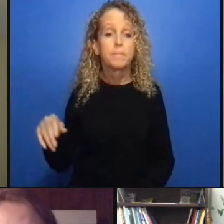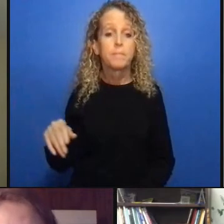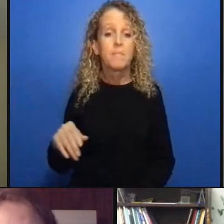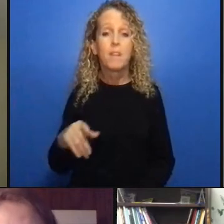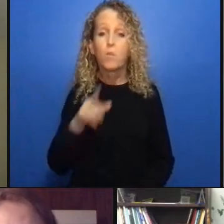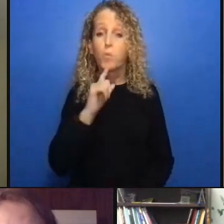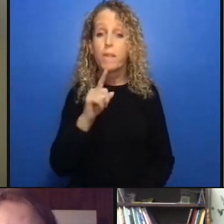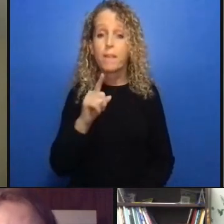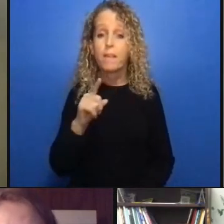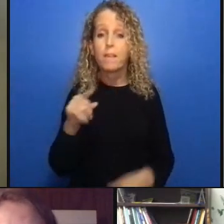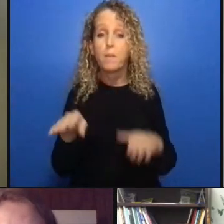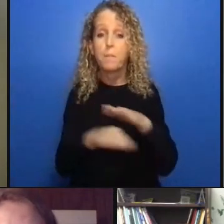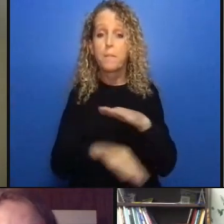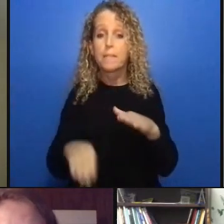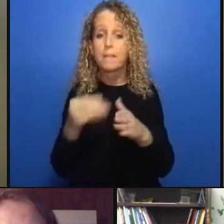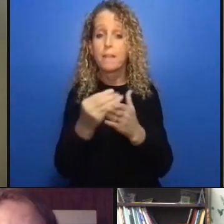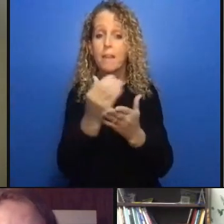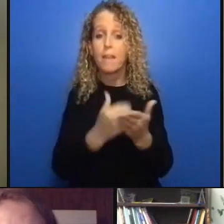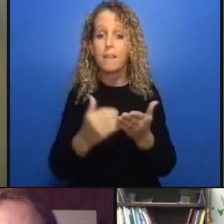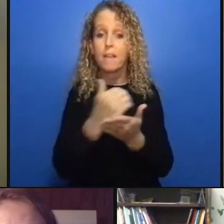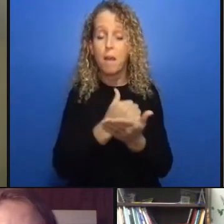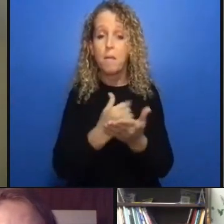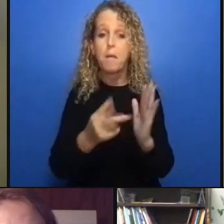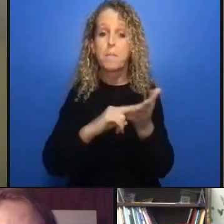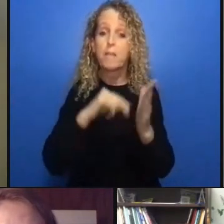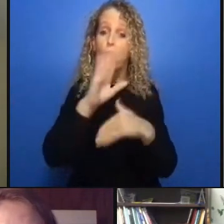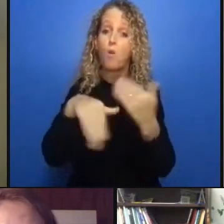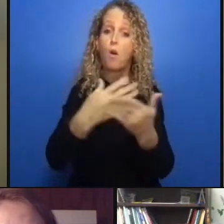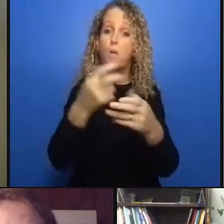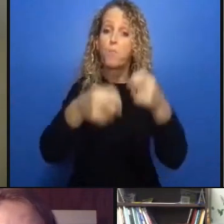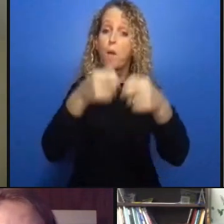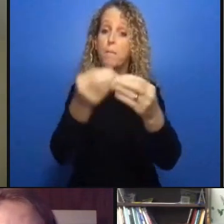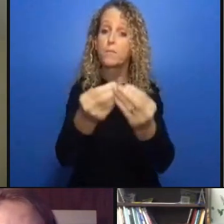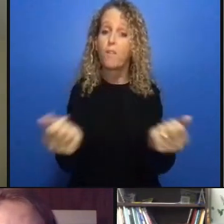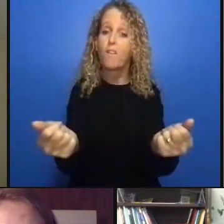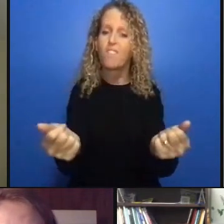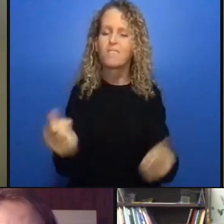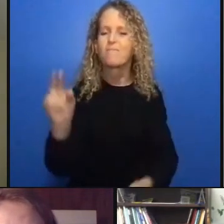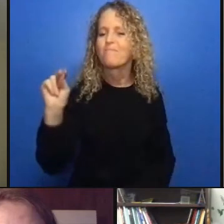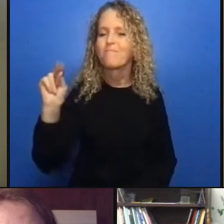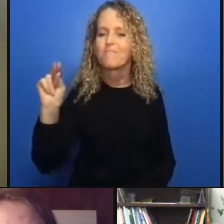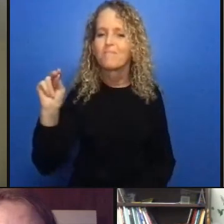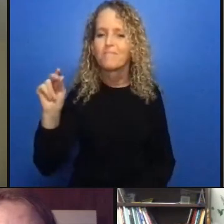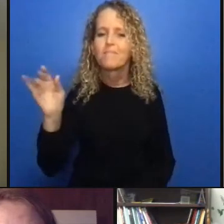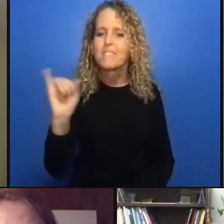police defunding called our police obsolete it's written by a couple people noel gimble and craig